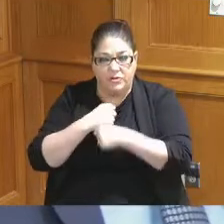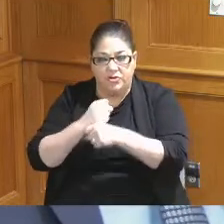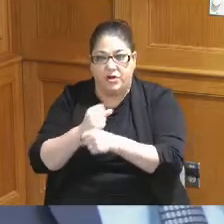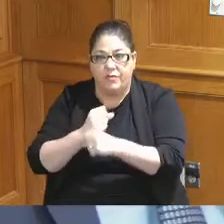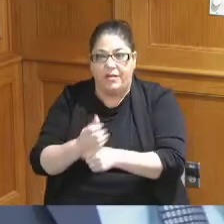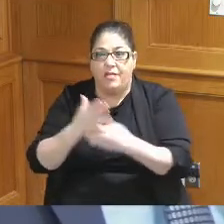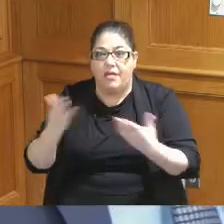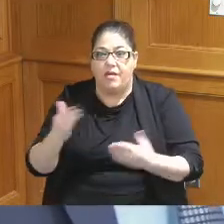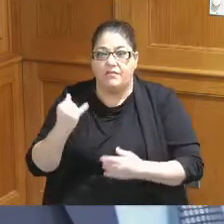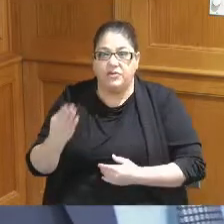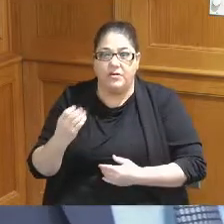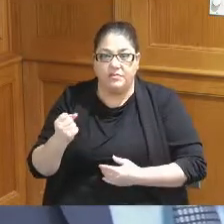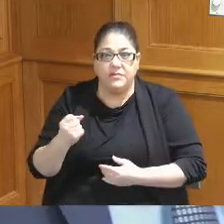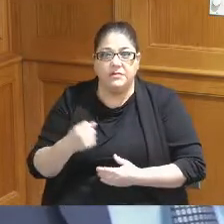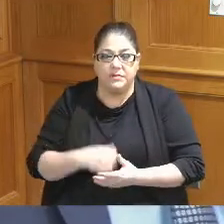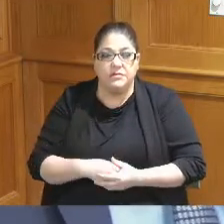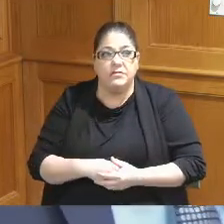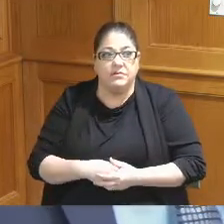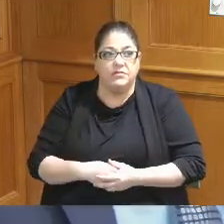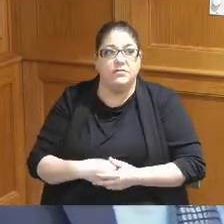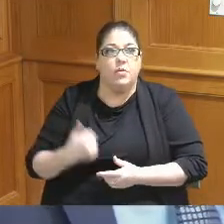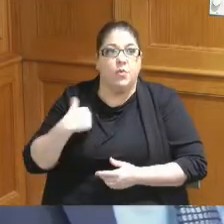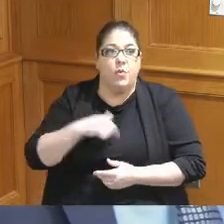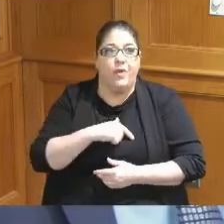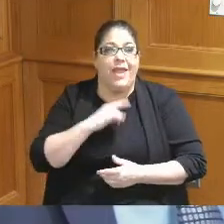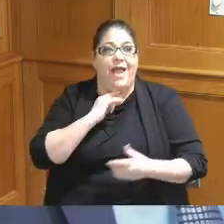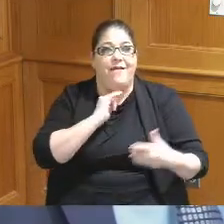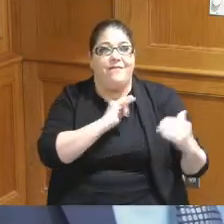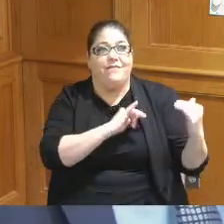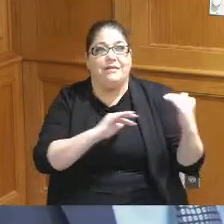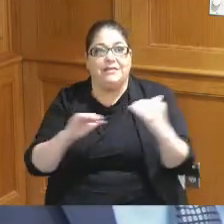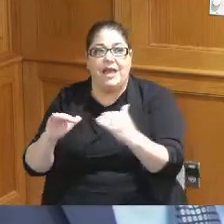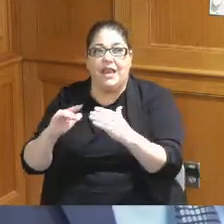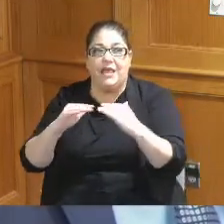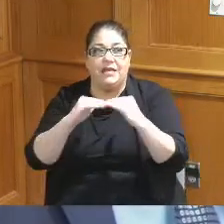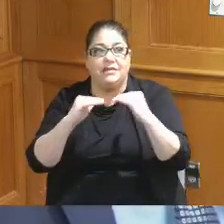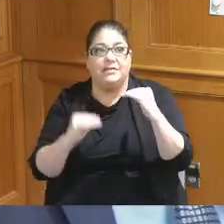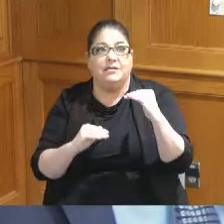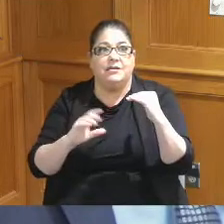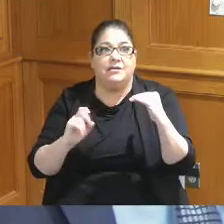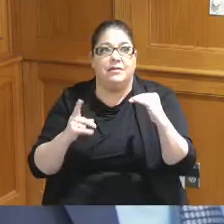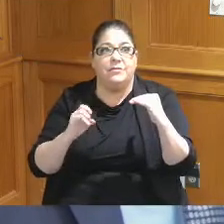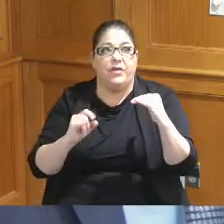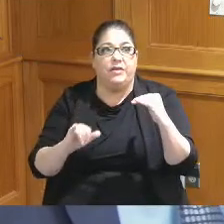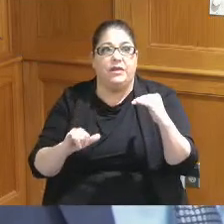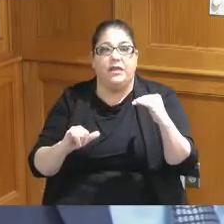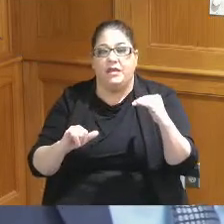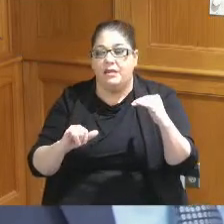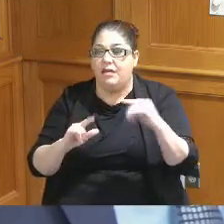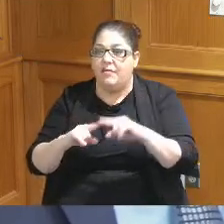jobs and we have a disparity study now at the county and so we can utilize that tool for and